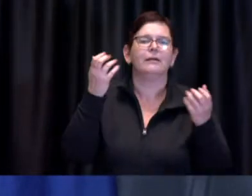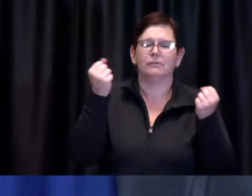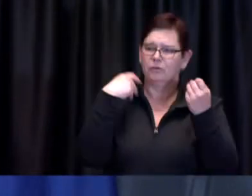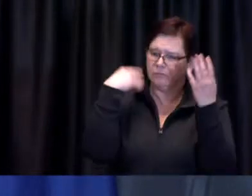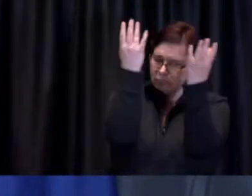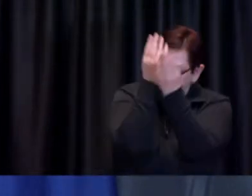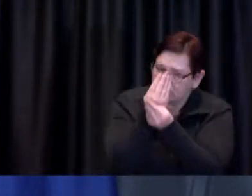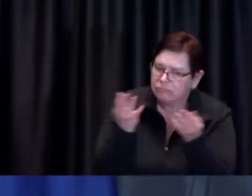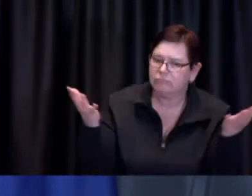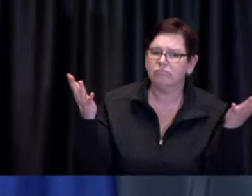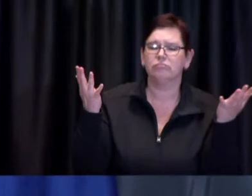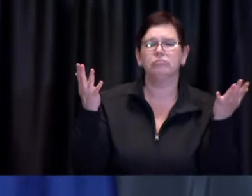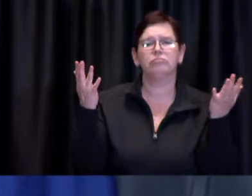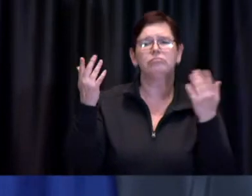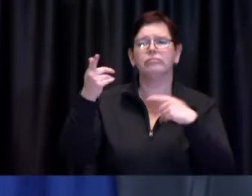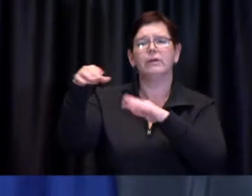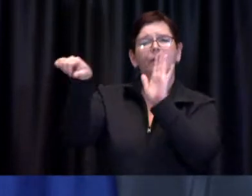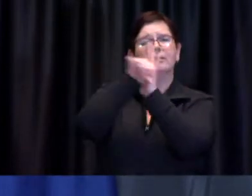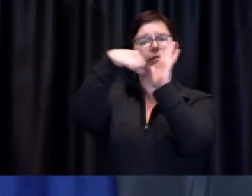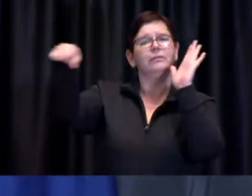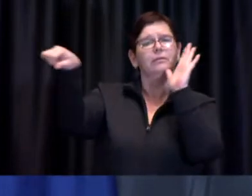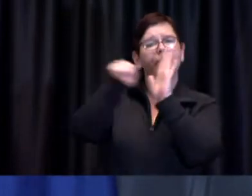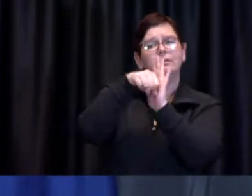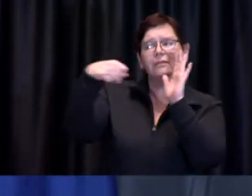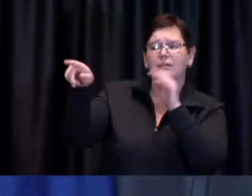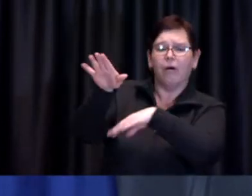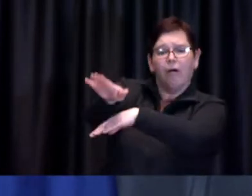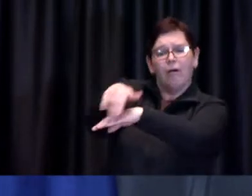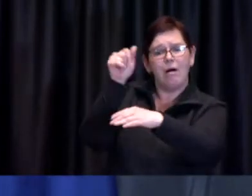and the City will not request a noise exemption permit to be obtained.